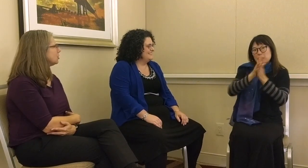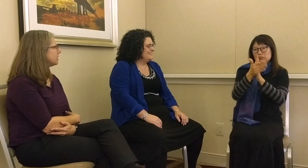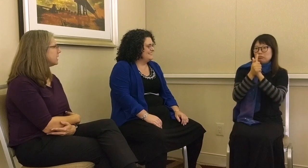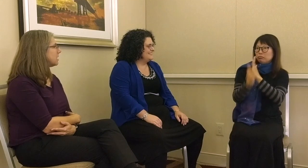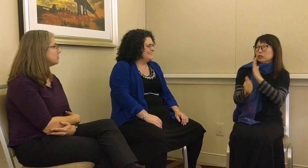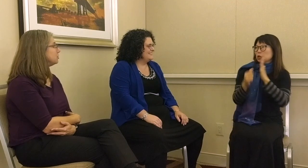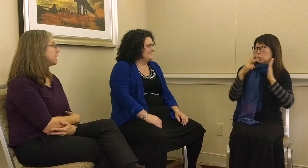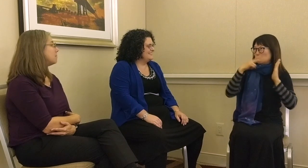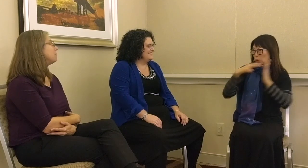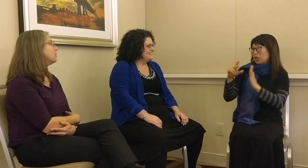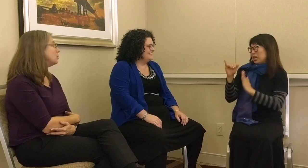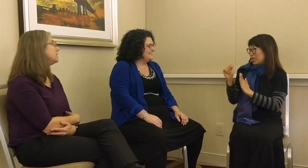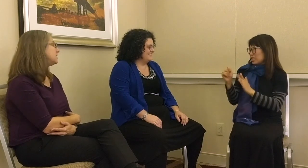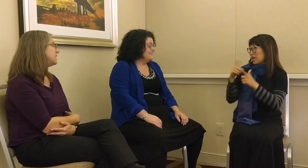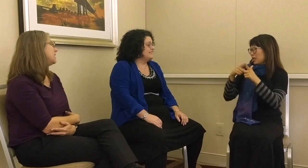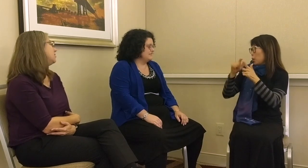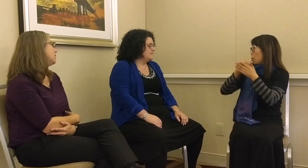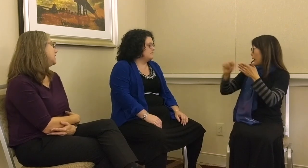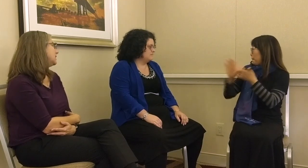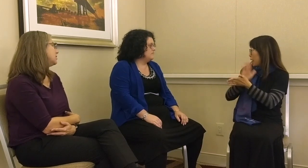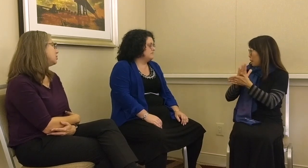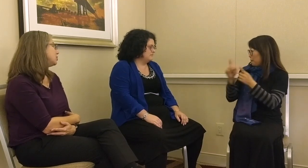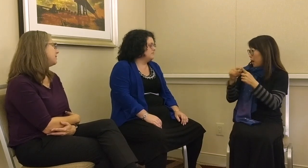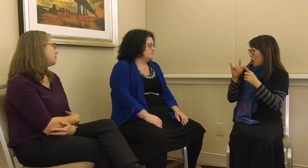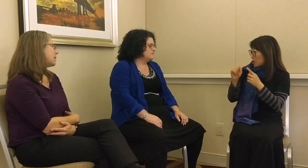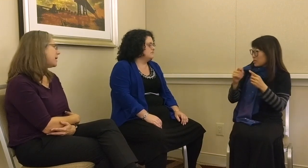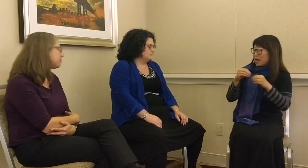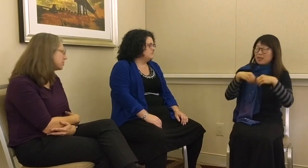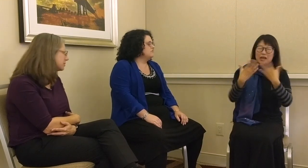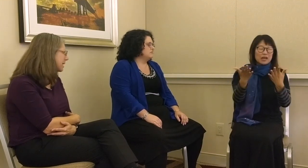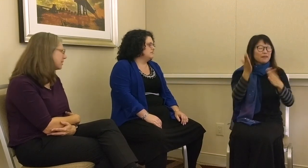learning enough to become fluent in reading literature and then write papers about it